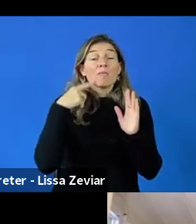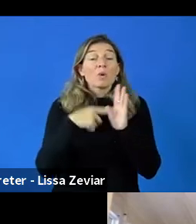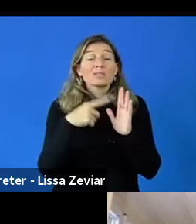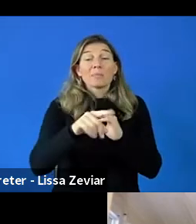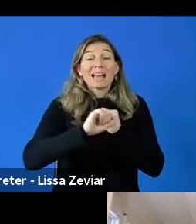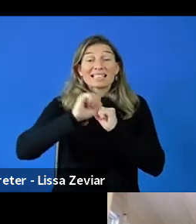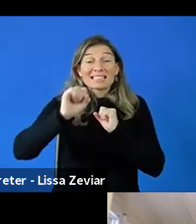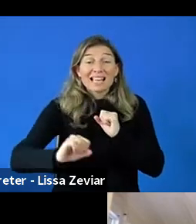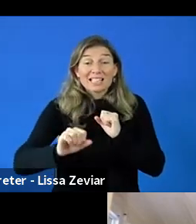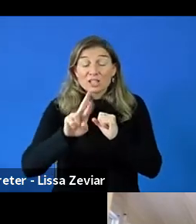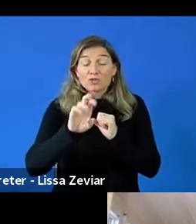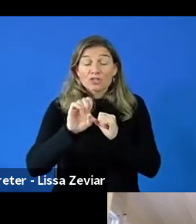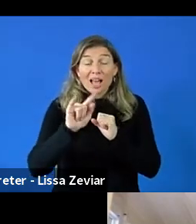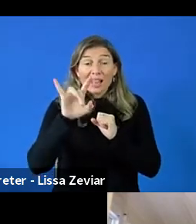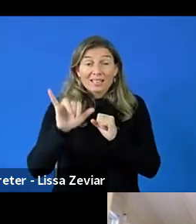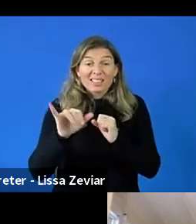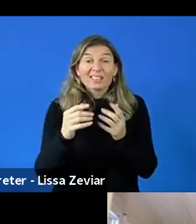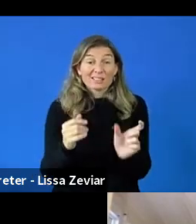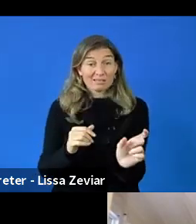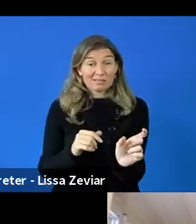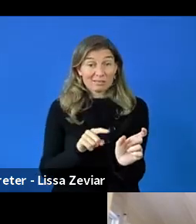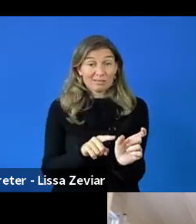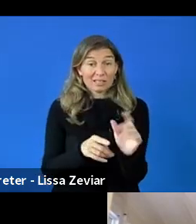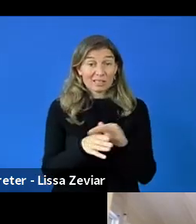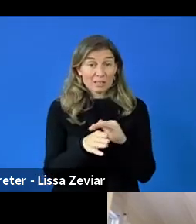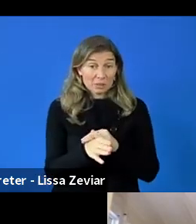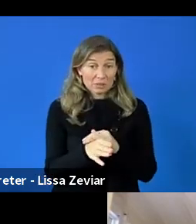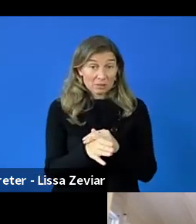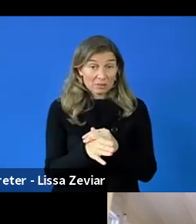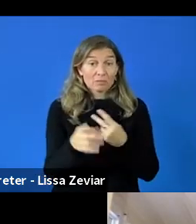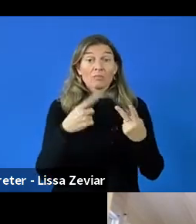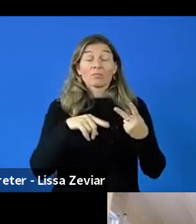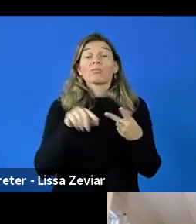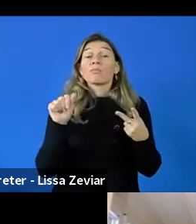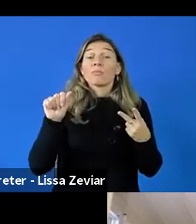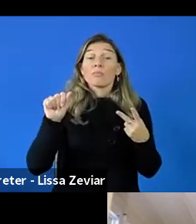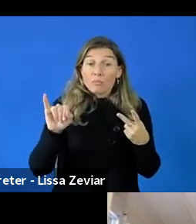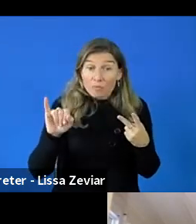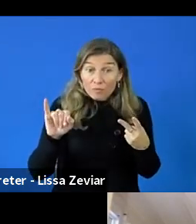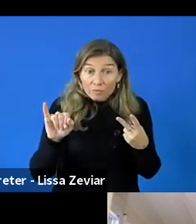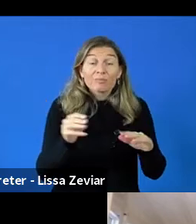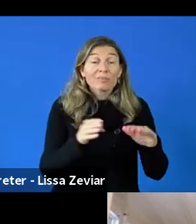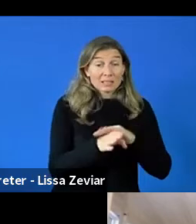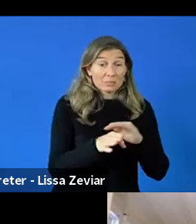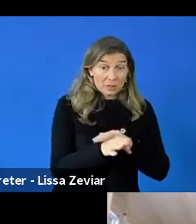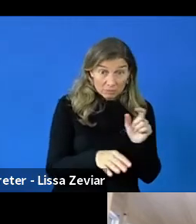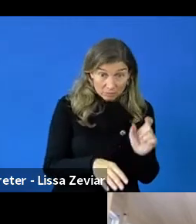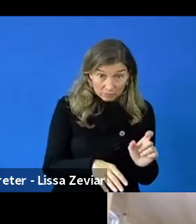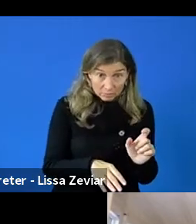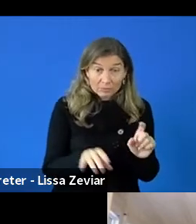they have the word accessibility. Also for artificial intelligence and disaggregated data.